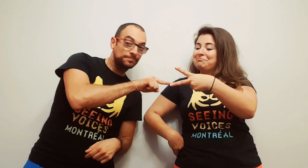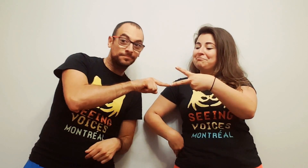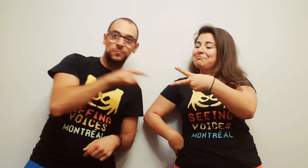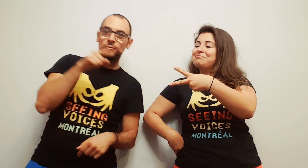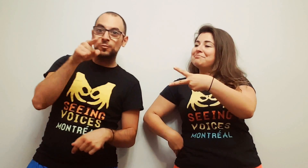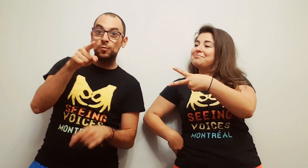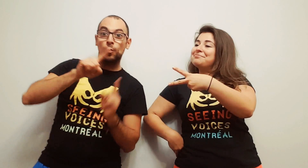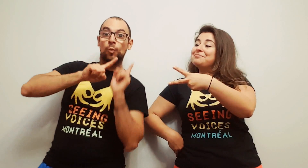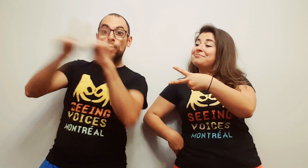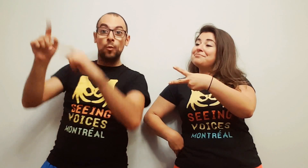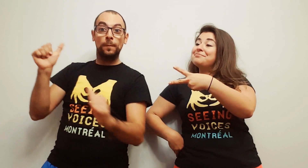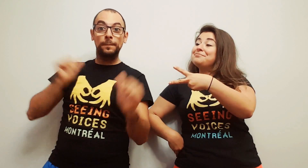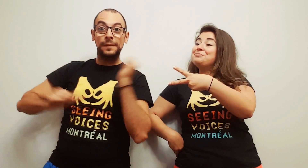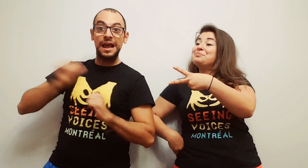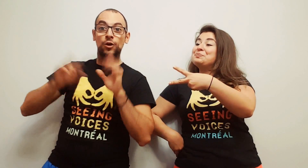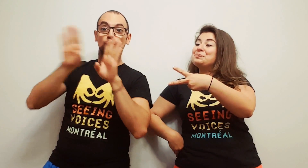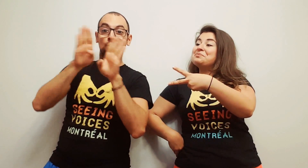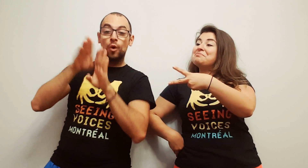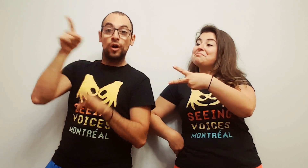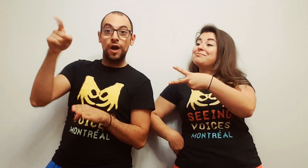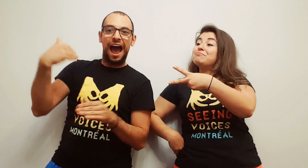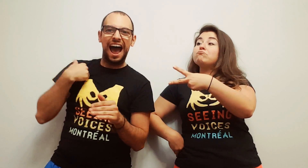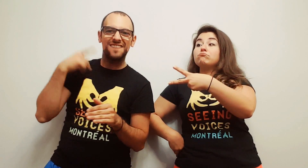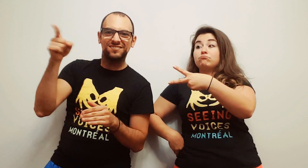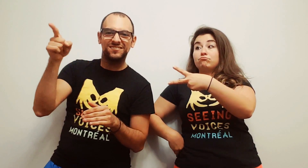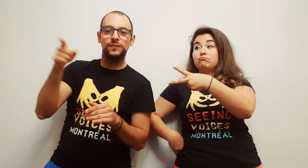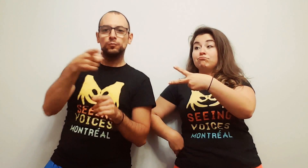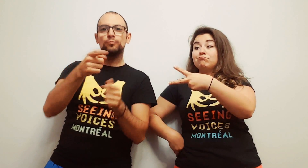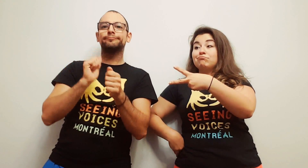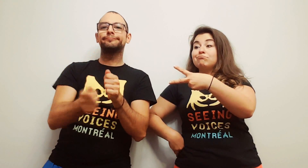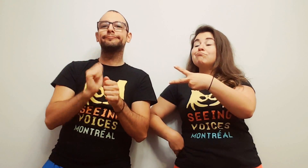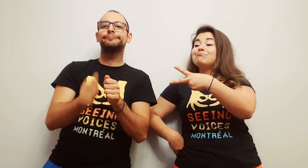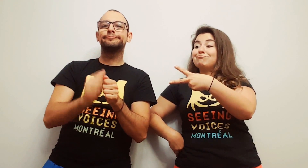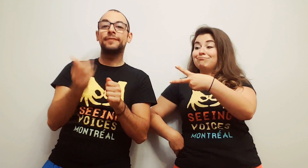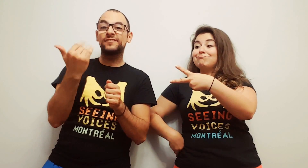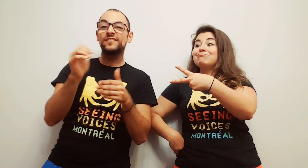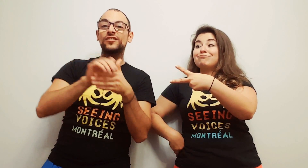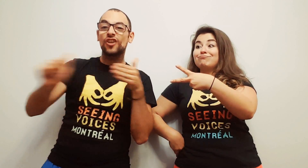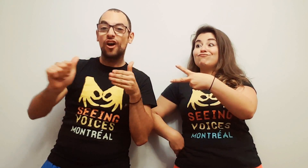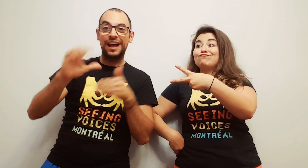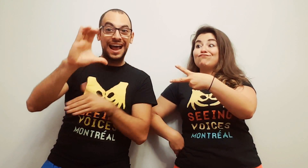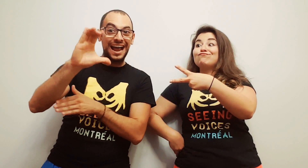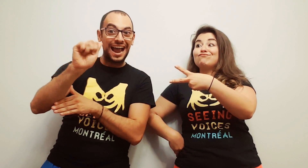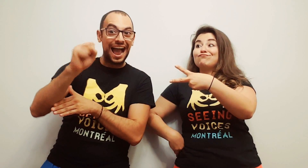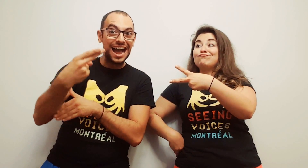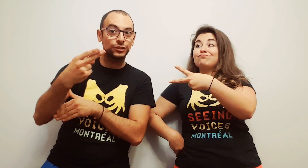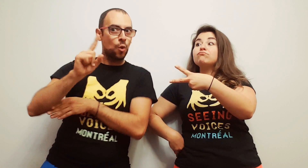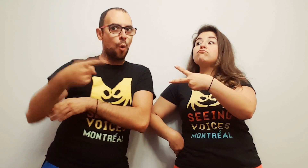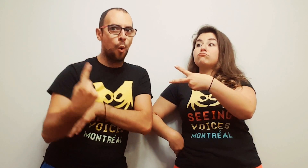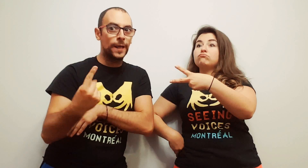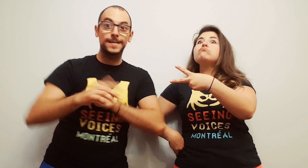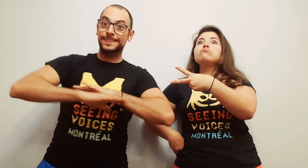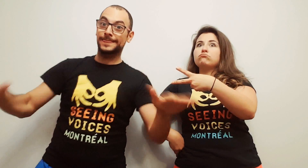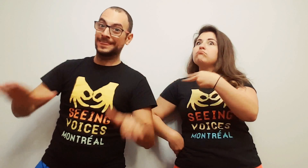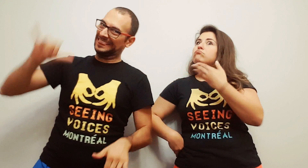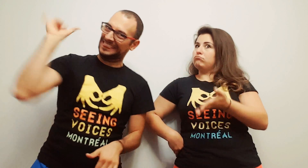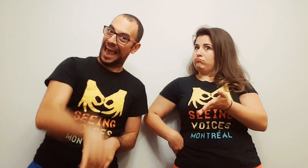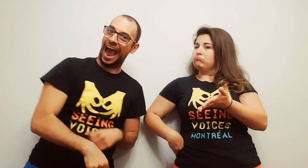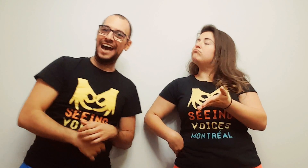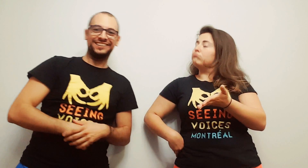Or you can buy the tickets at the door of the show. Cash only!